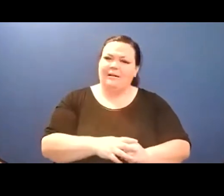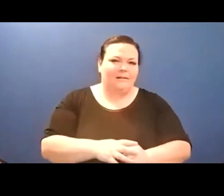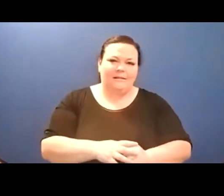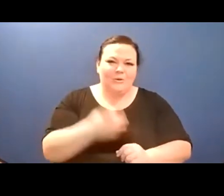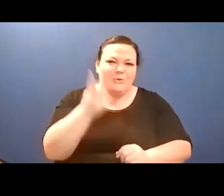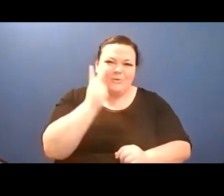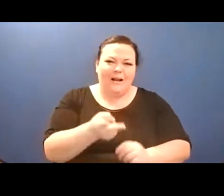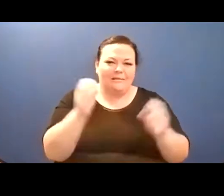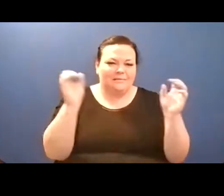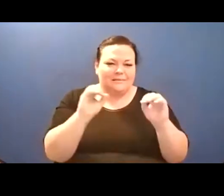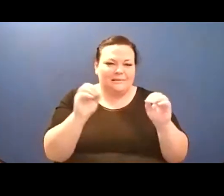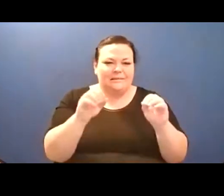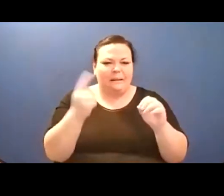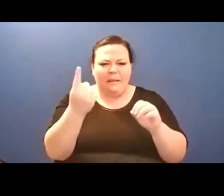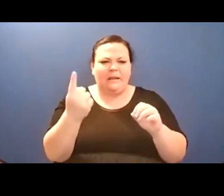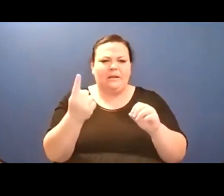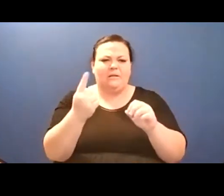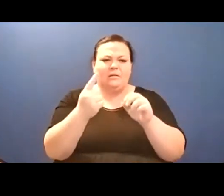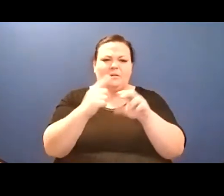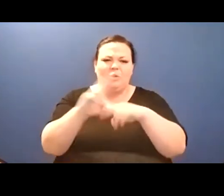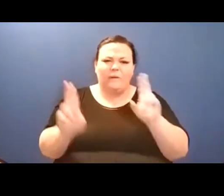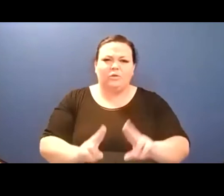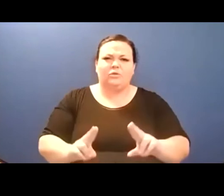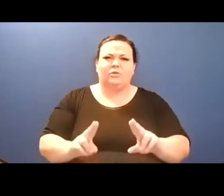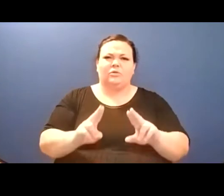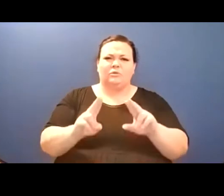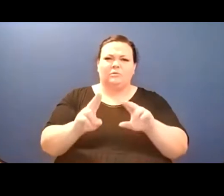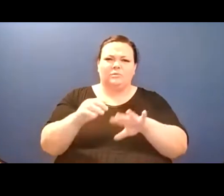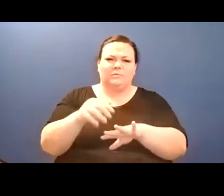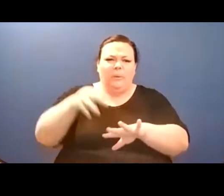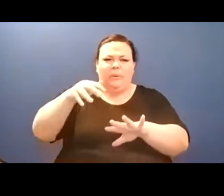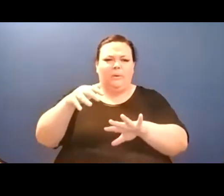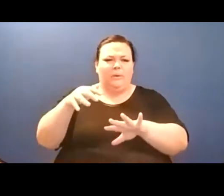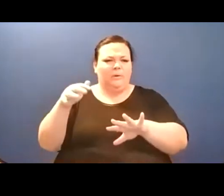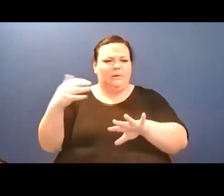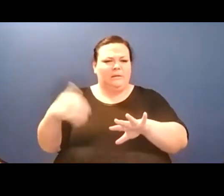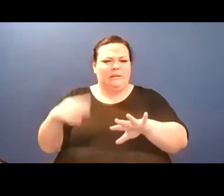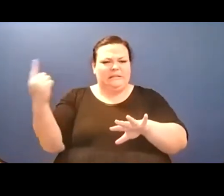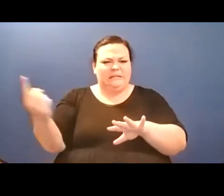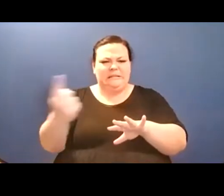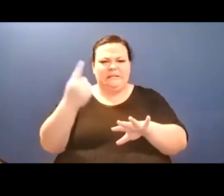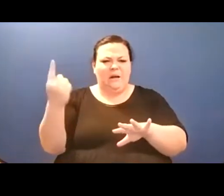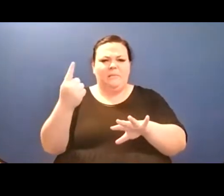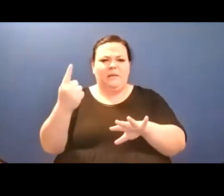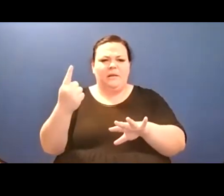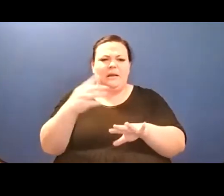of indiscretion increasingly purveyed in those final years in which lyric was put before all,